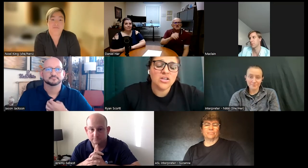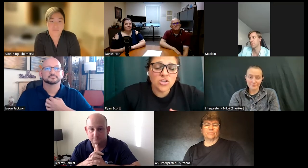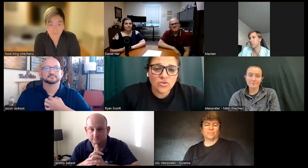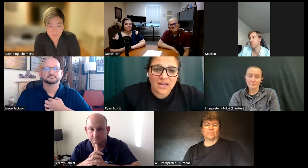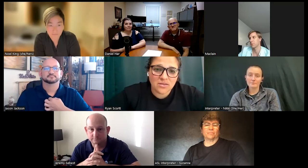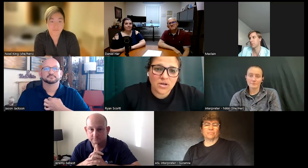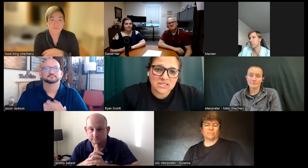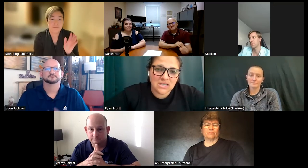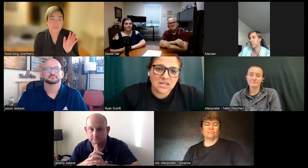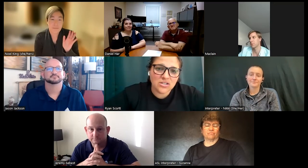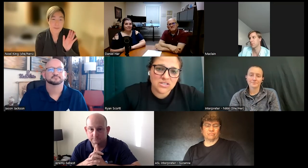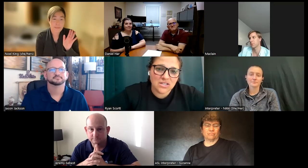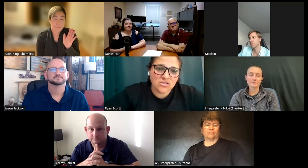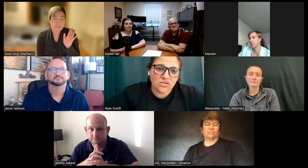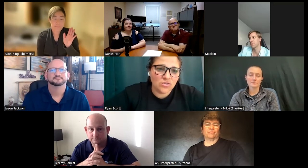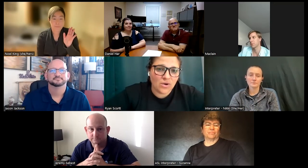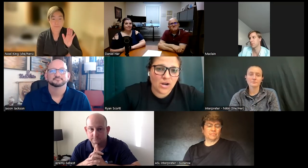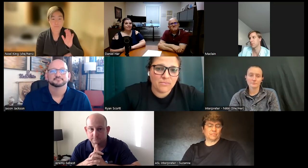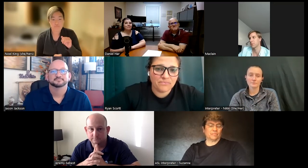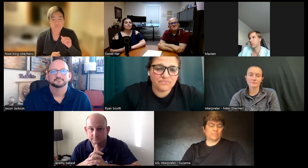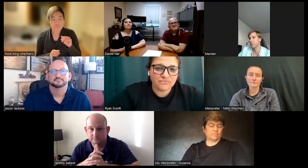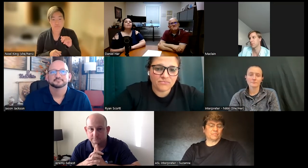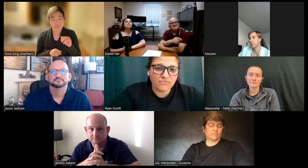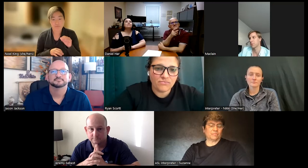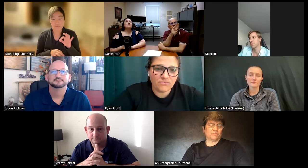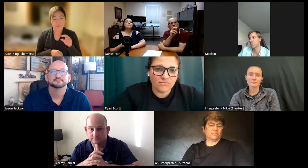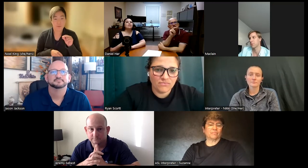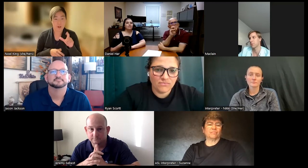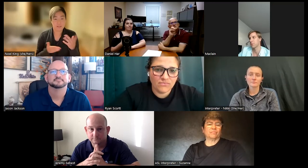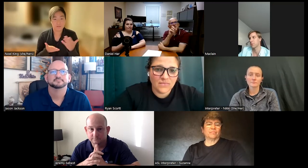you as a person and understands you who you are